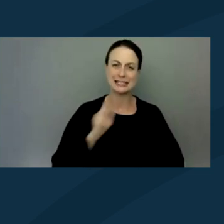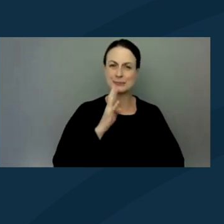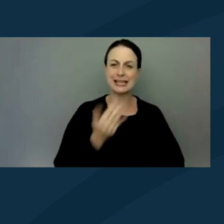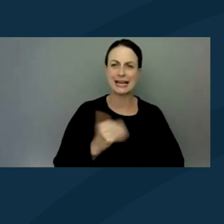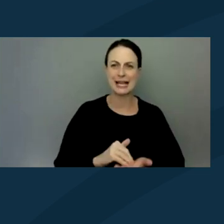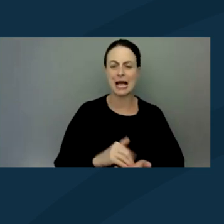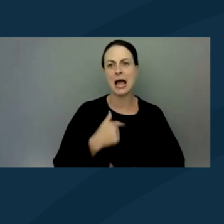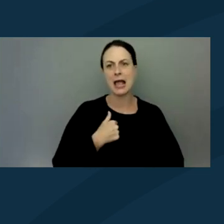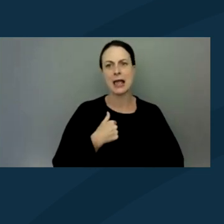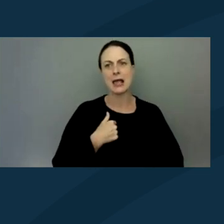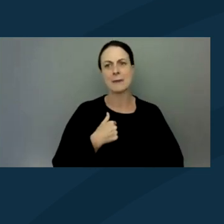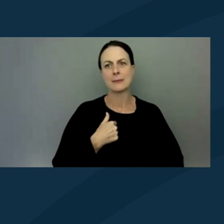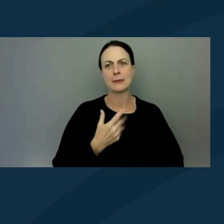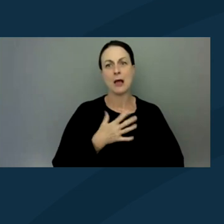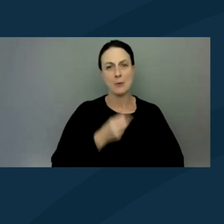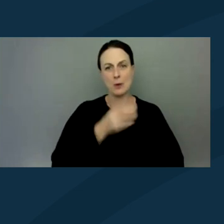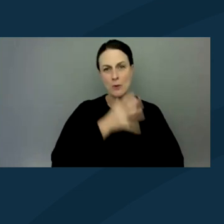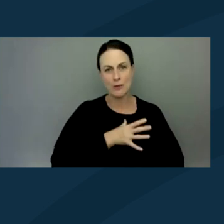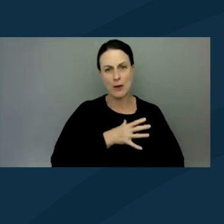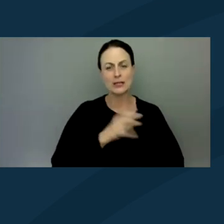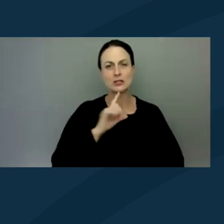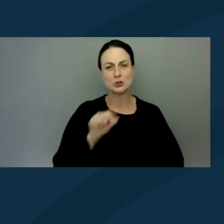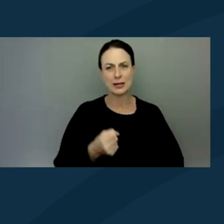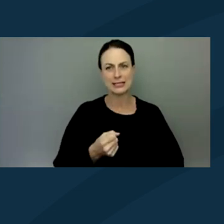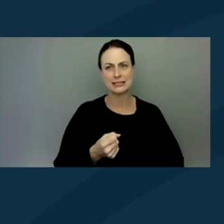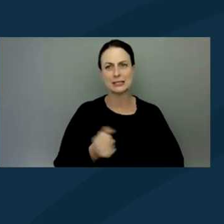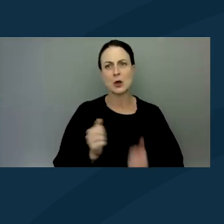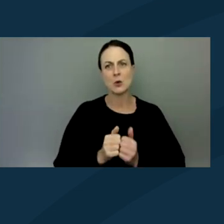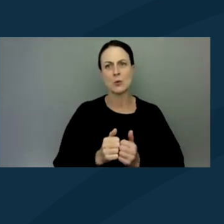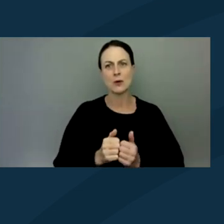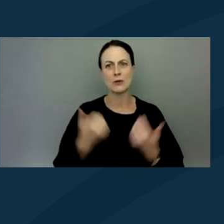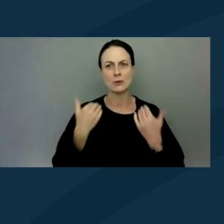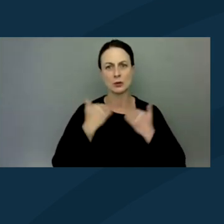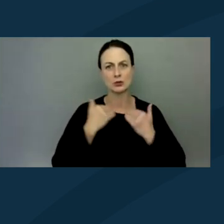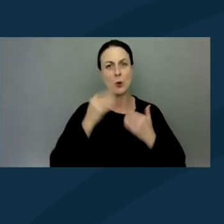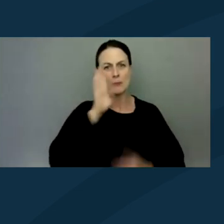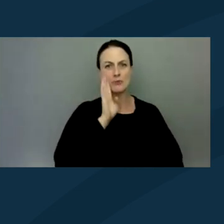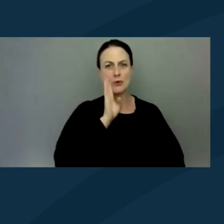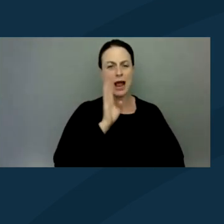And I am a White woman in my twenties with short brown hair with bangs.